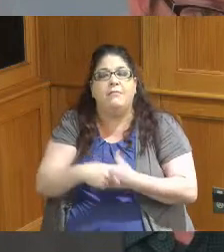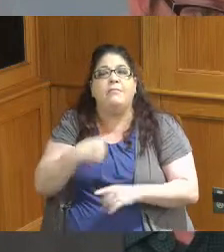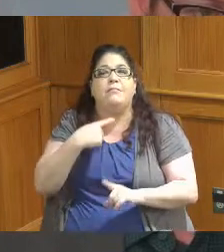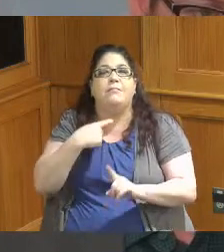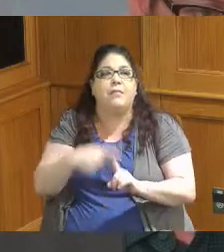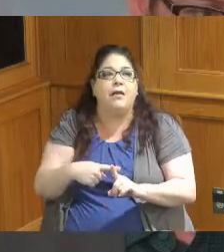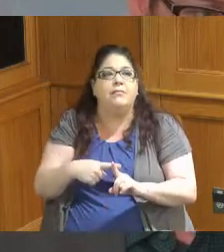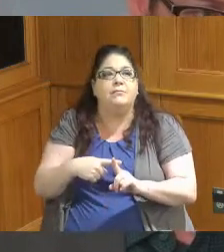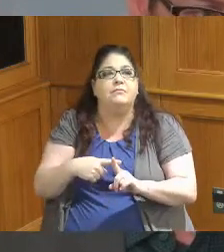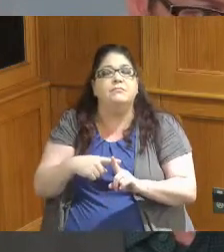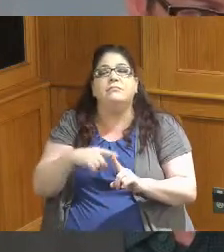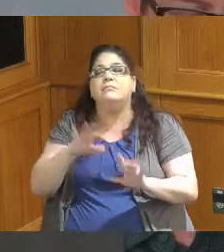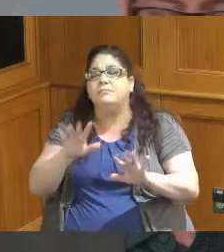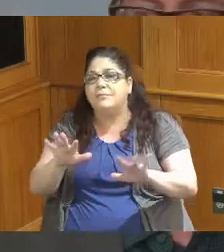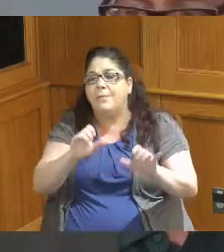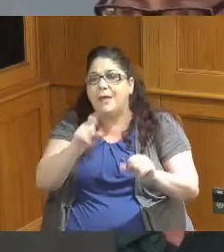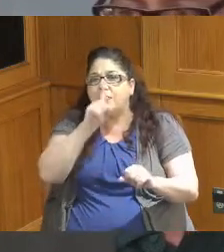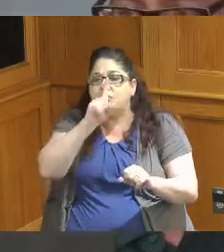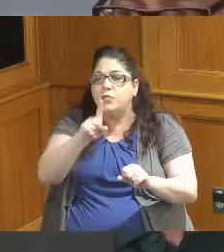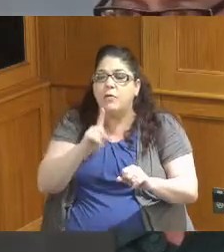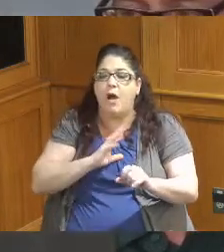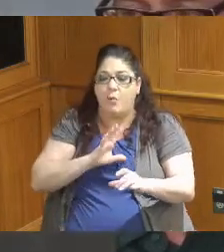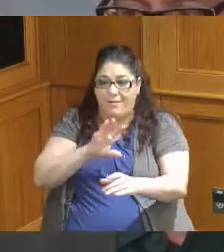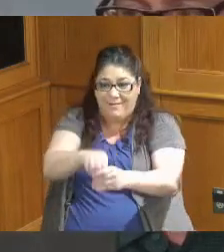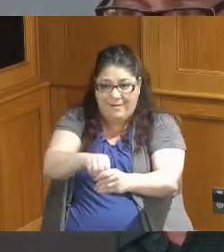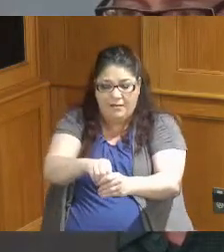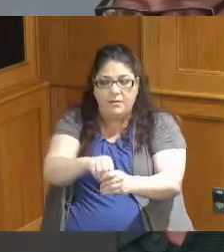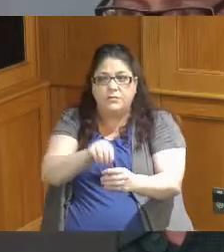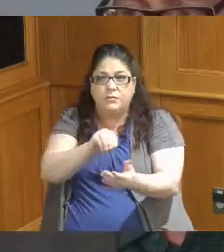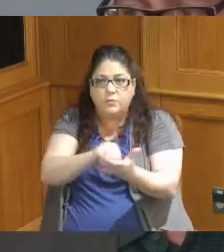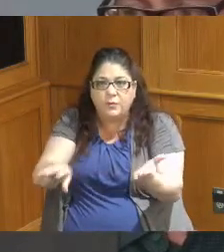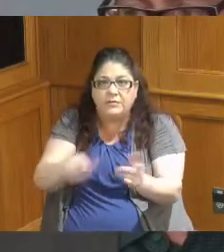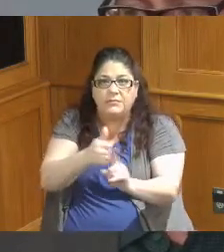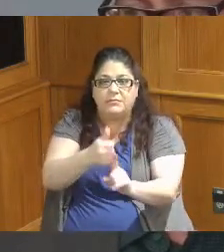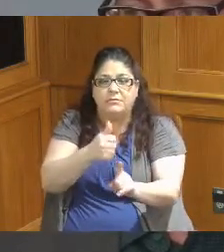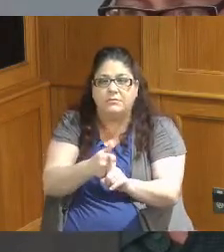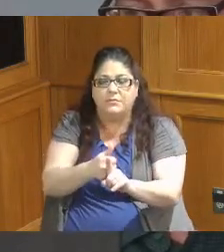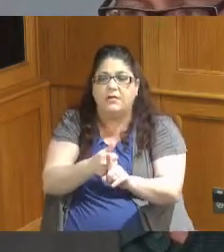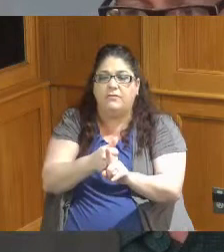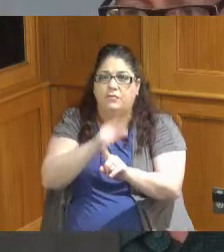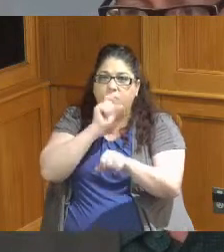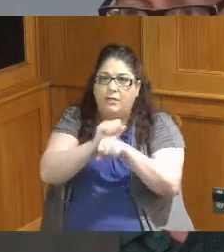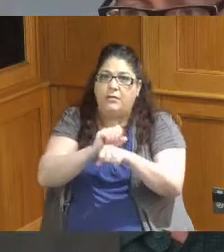sure that our engagement is strategic to make sure that we are impacting students of color